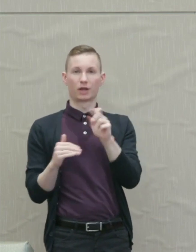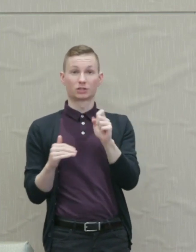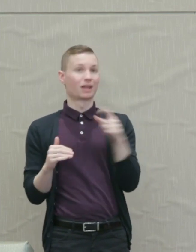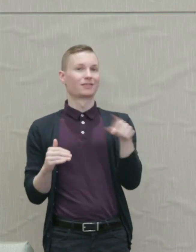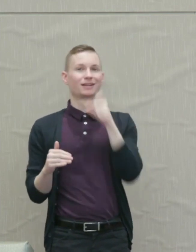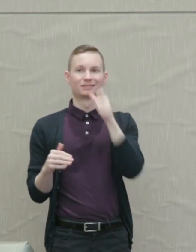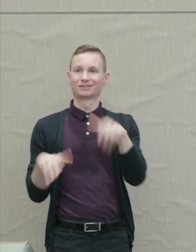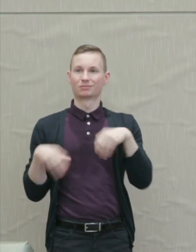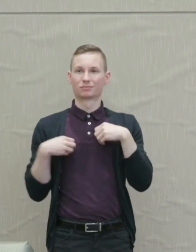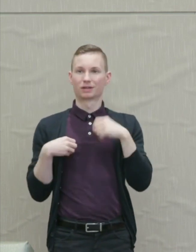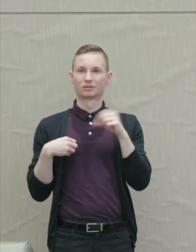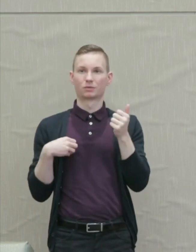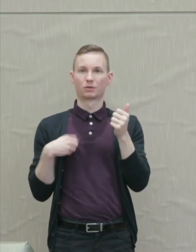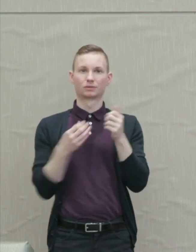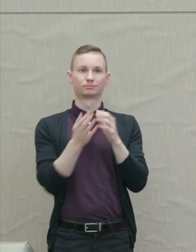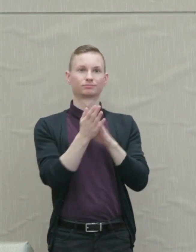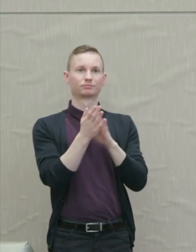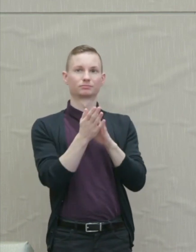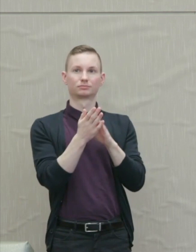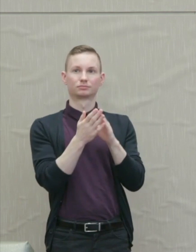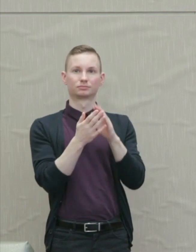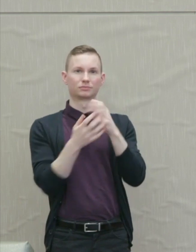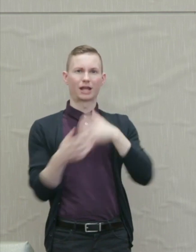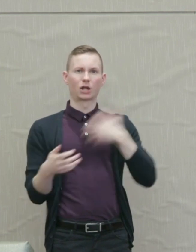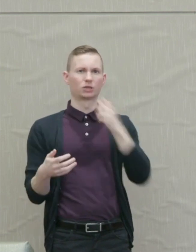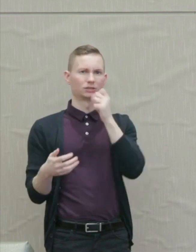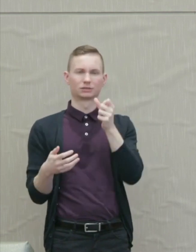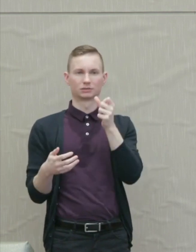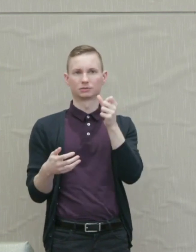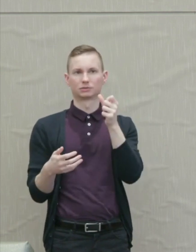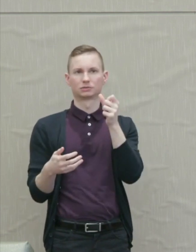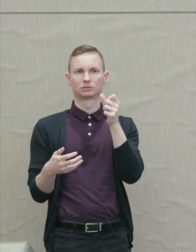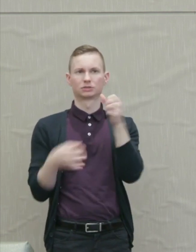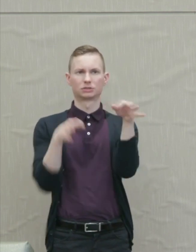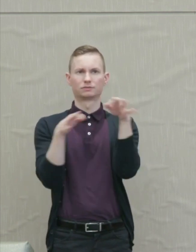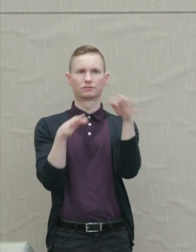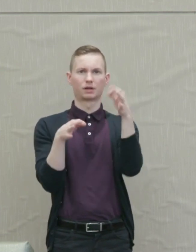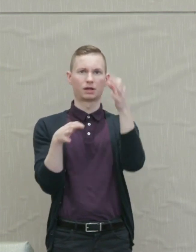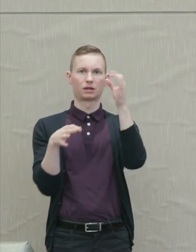or valorize anger. They did not define manliness in terms of anger.